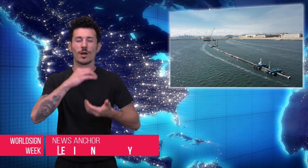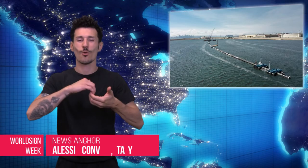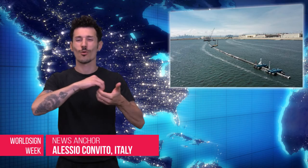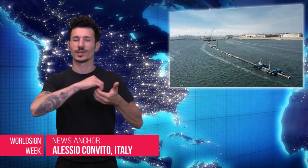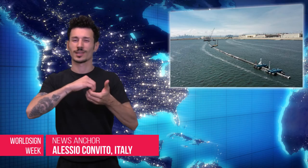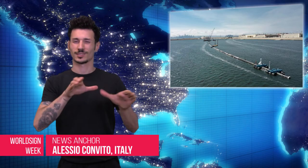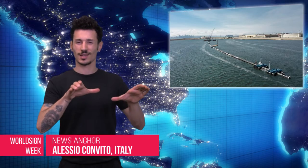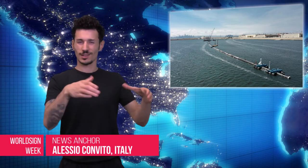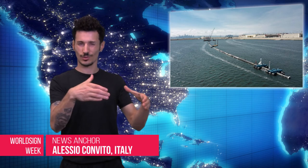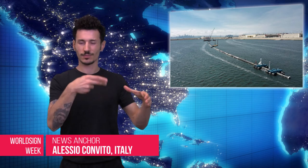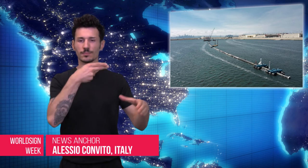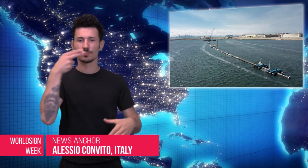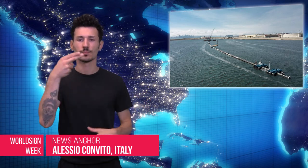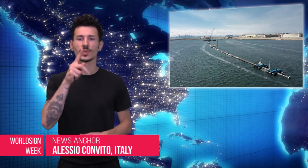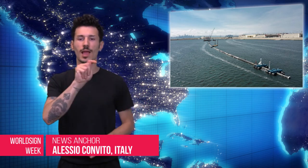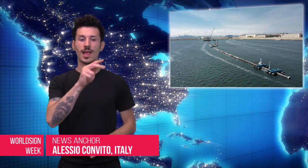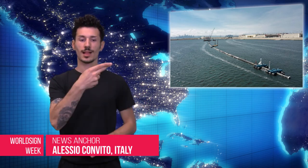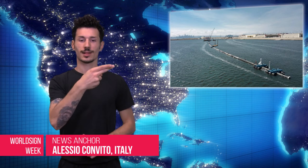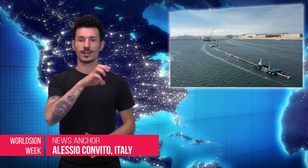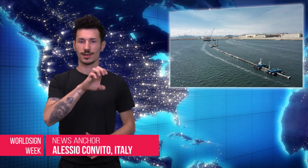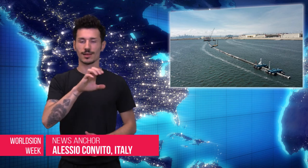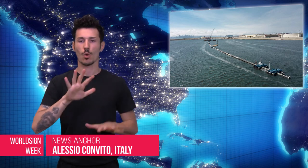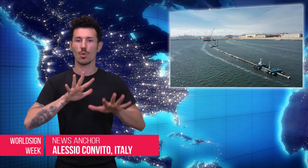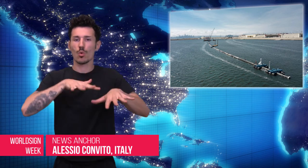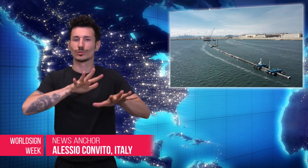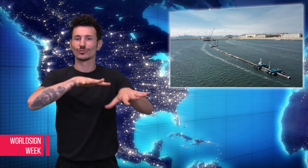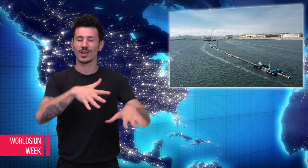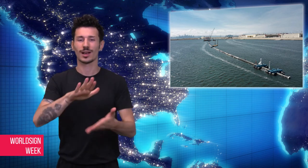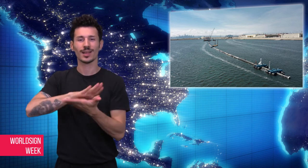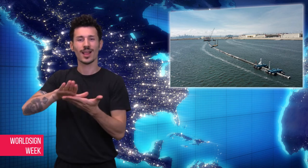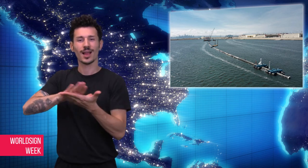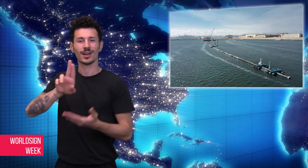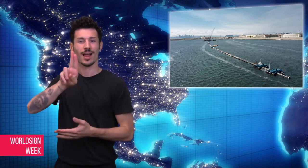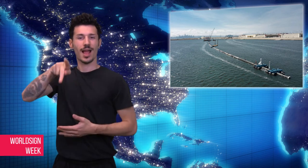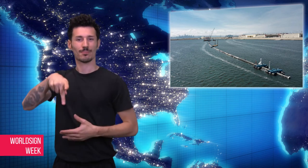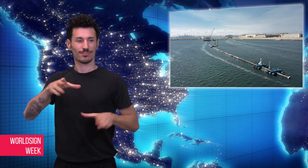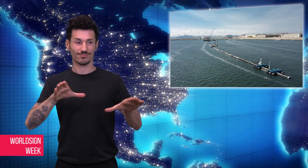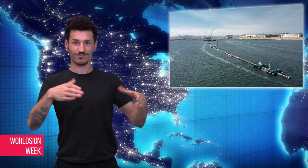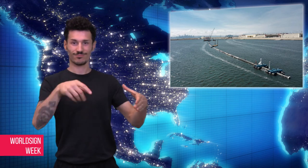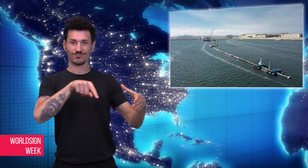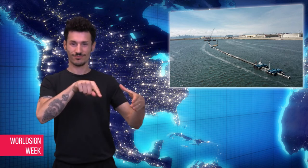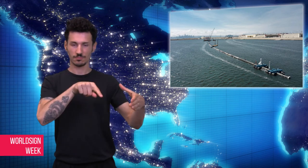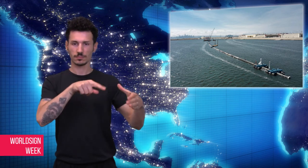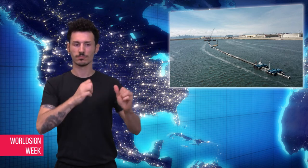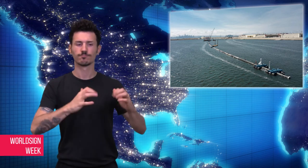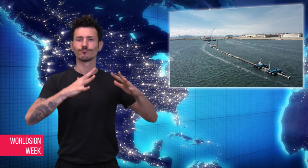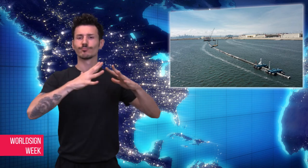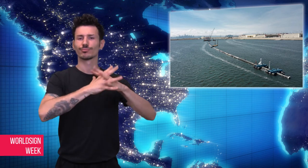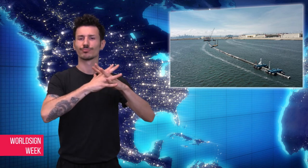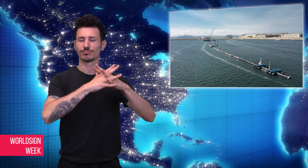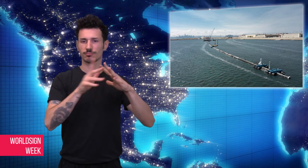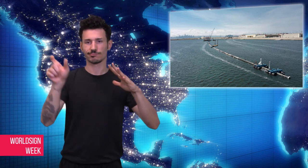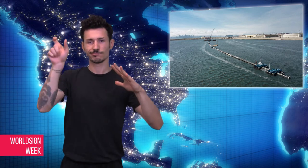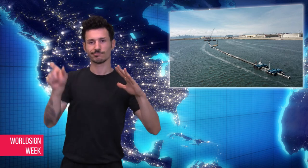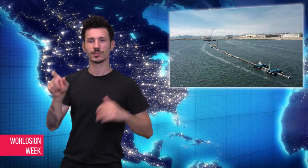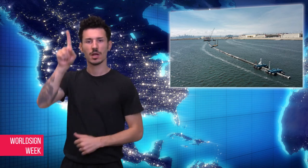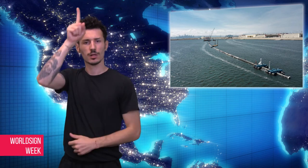Alessio: An organization, The Ocean Cleanup, founded by 24 year old Dutch